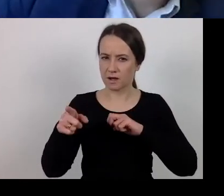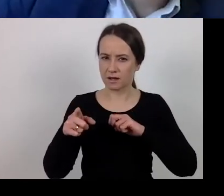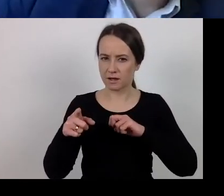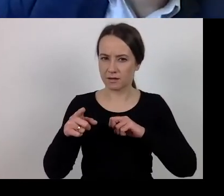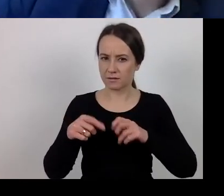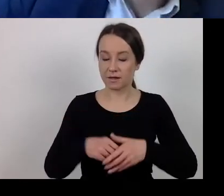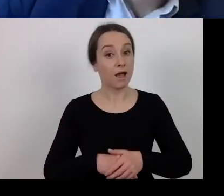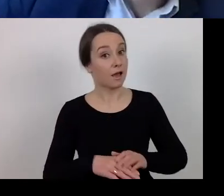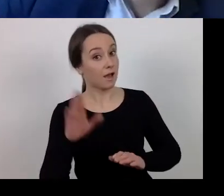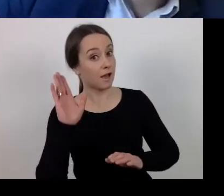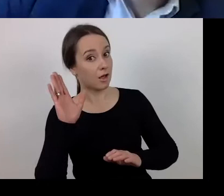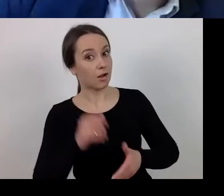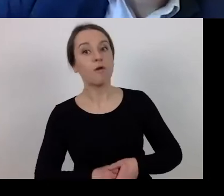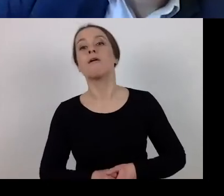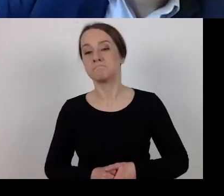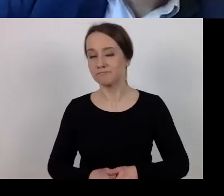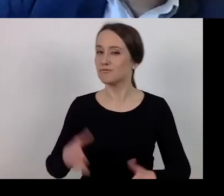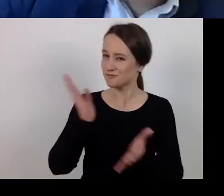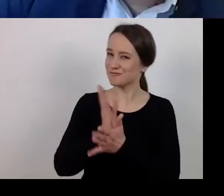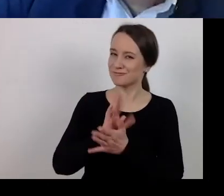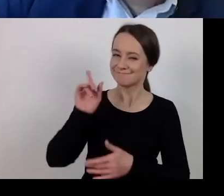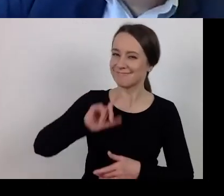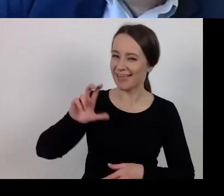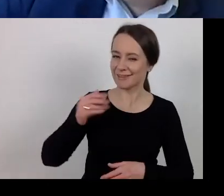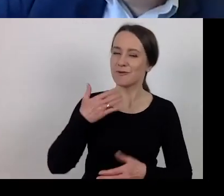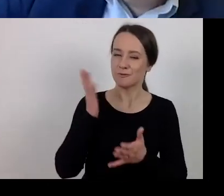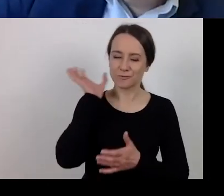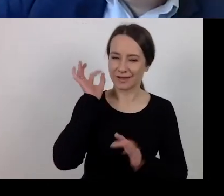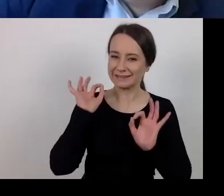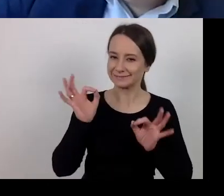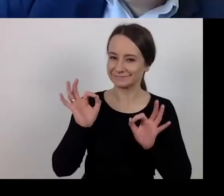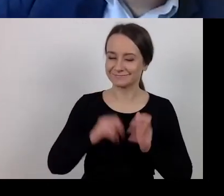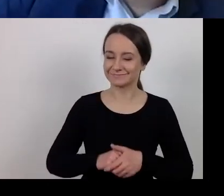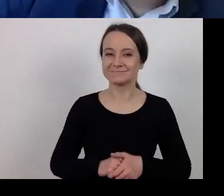Henryk, you are back on, please continue. I understand.